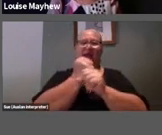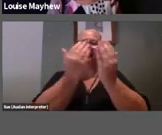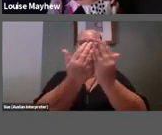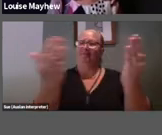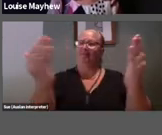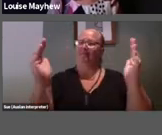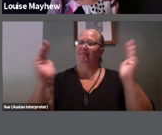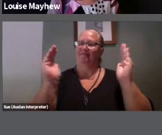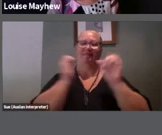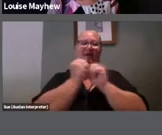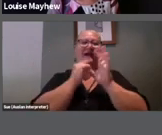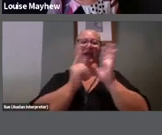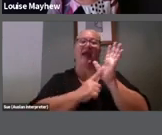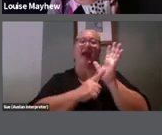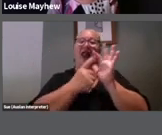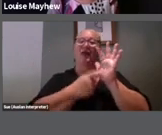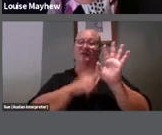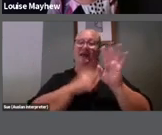Pandora and Tiramisu.